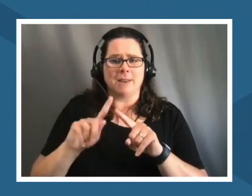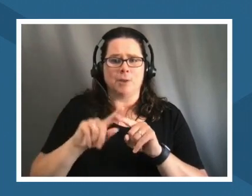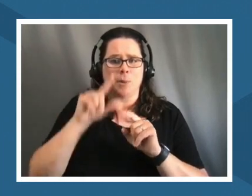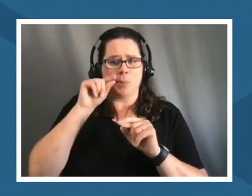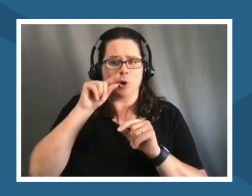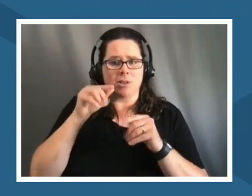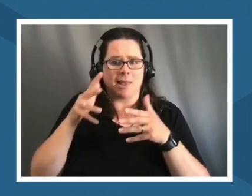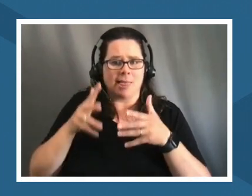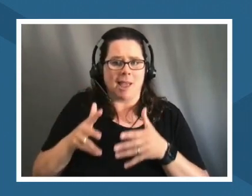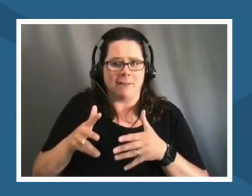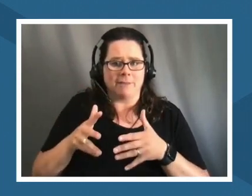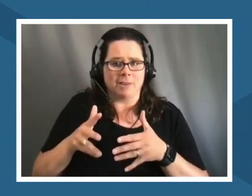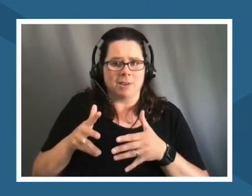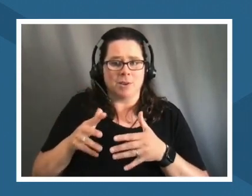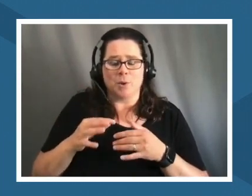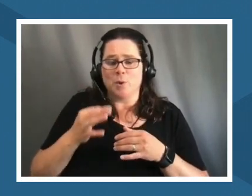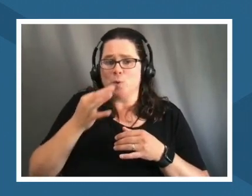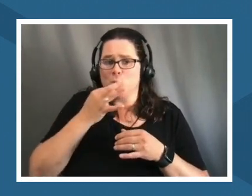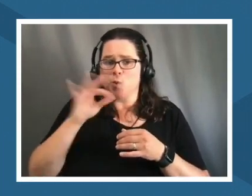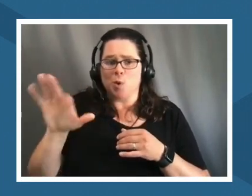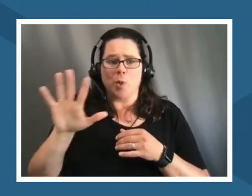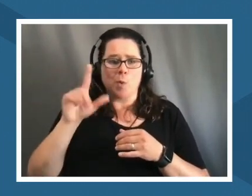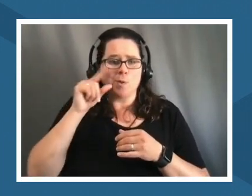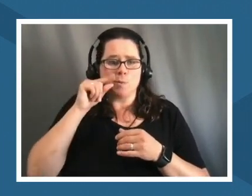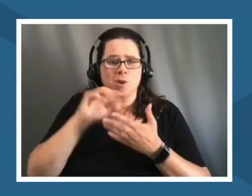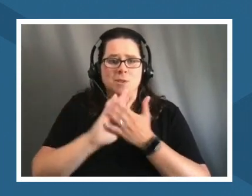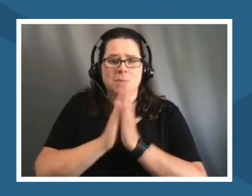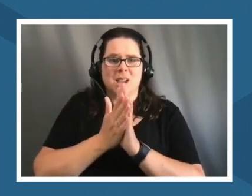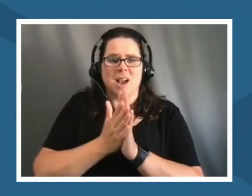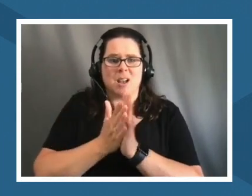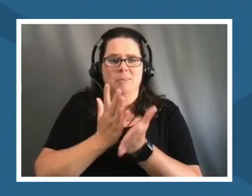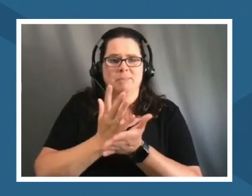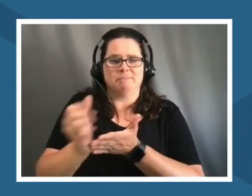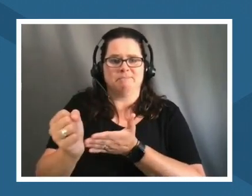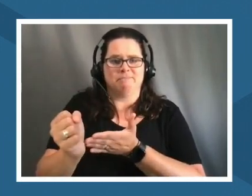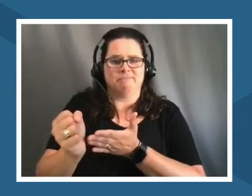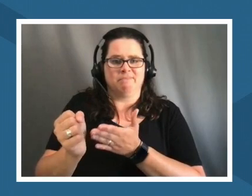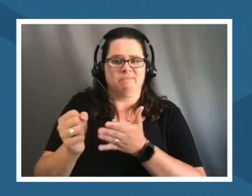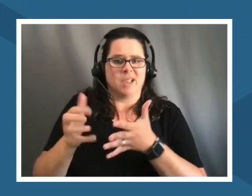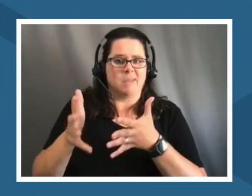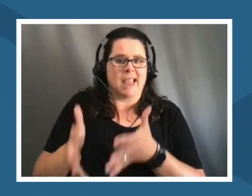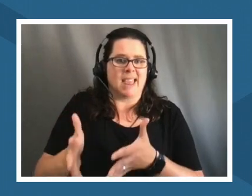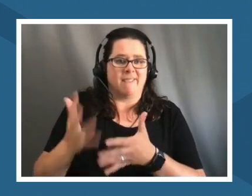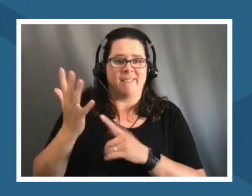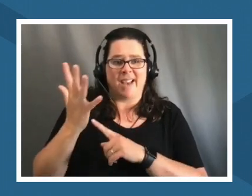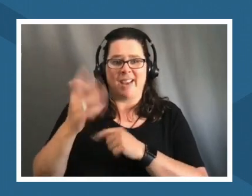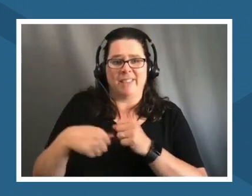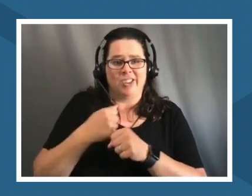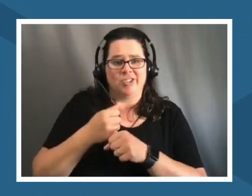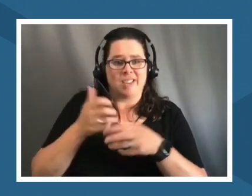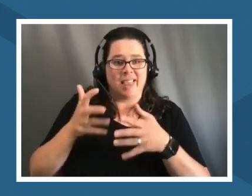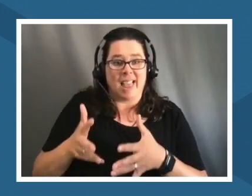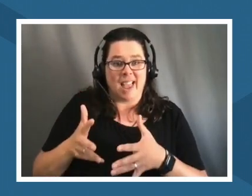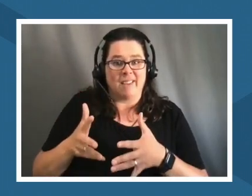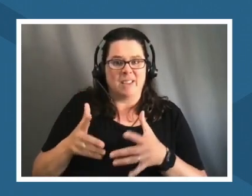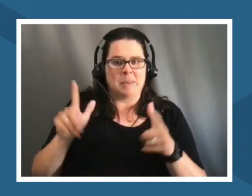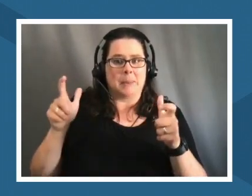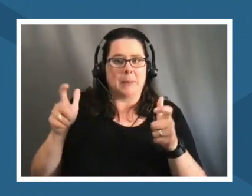extinction is going you know they're only going to be around estimated five more years and so and